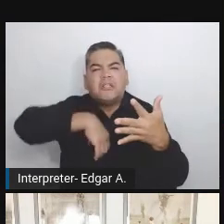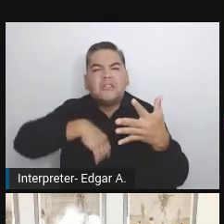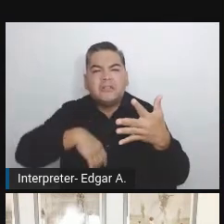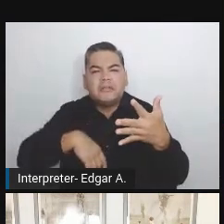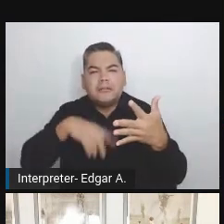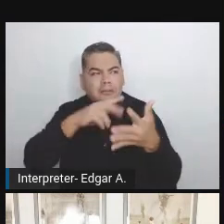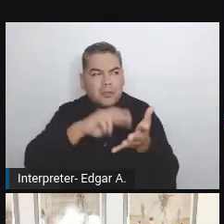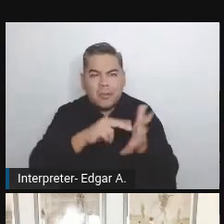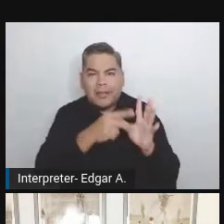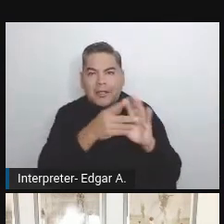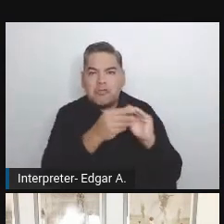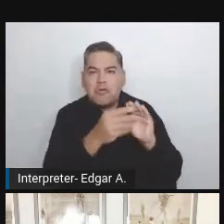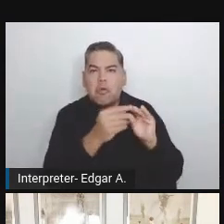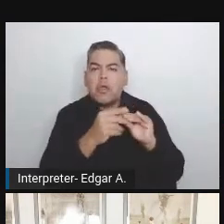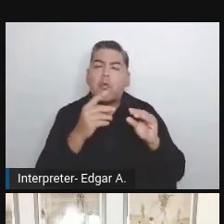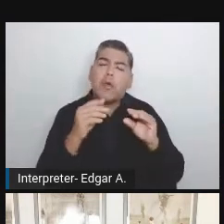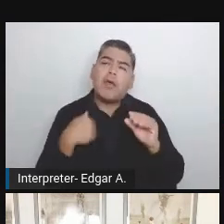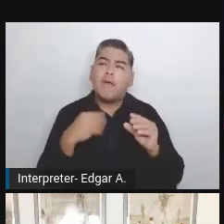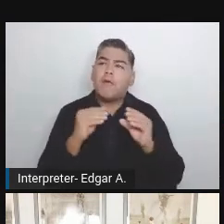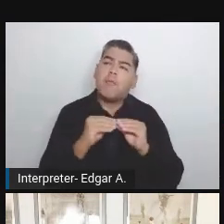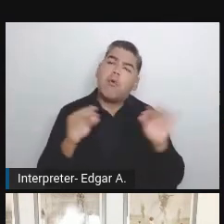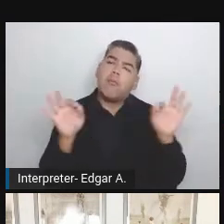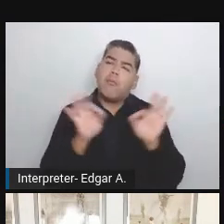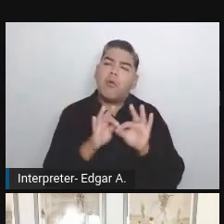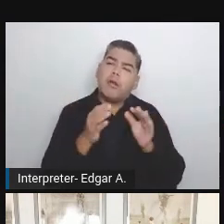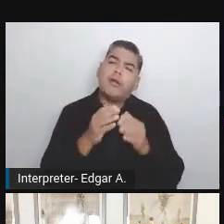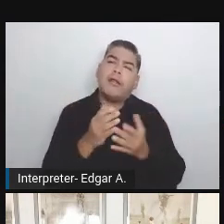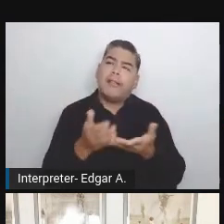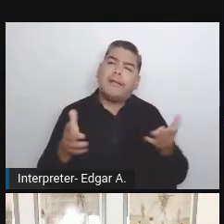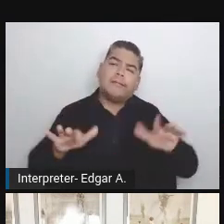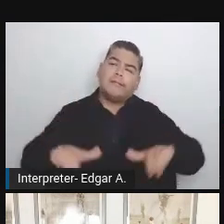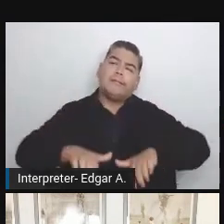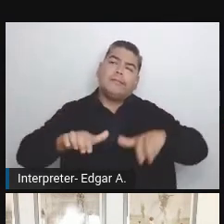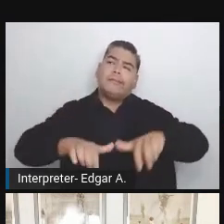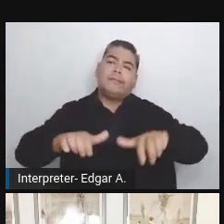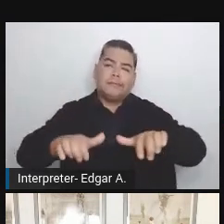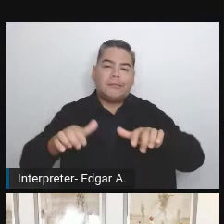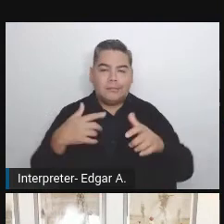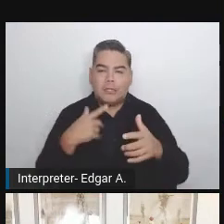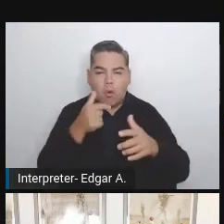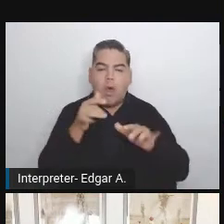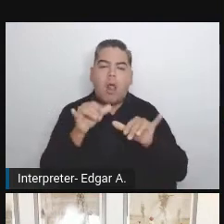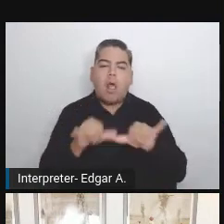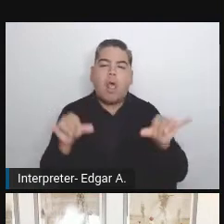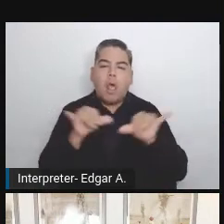on repeating manual actions, but it's their choice, their money.